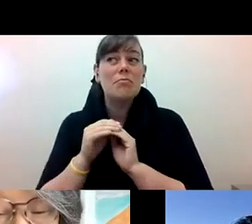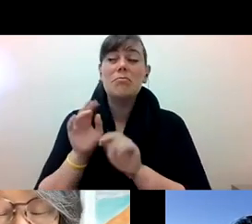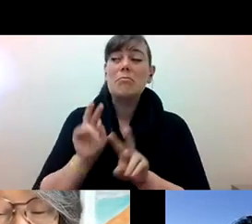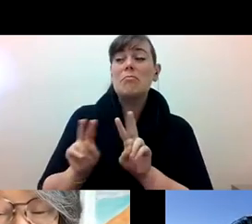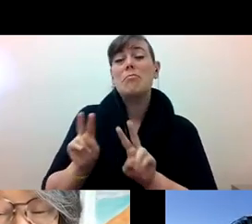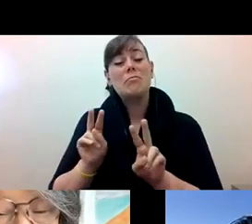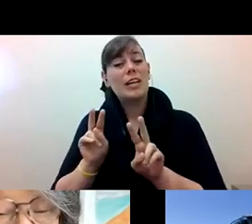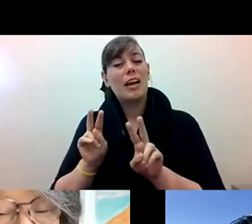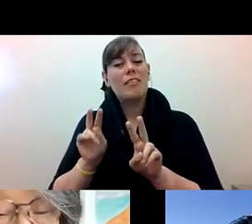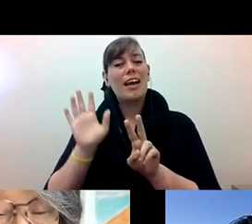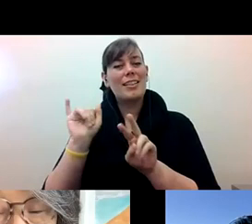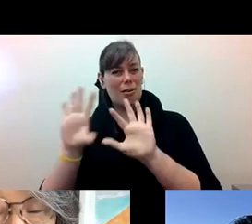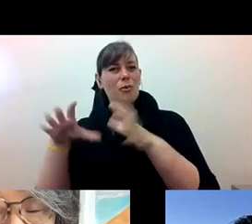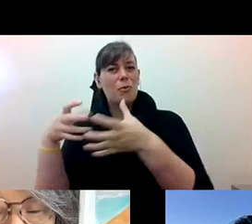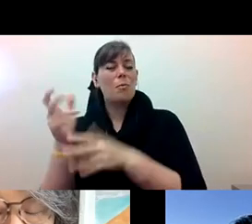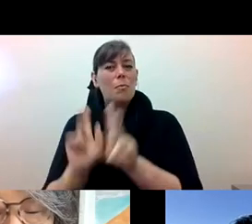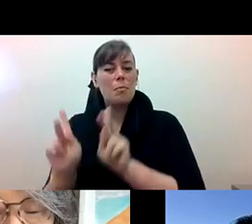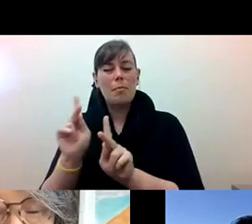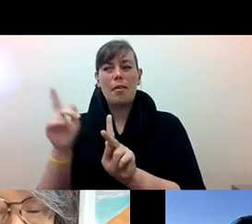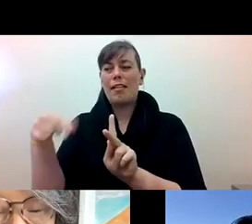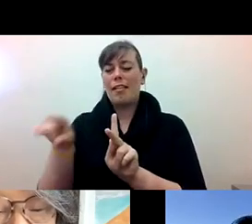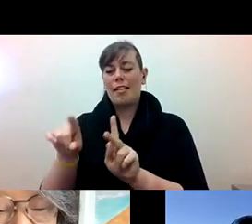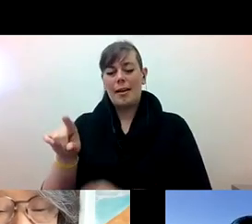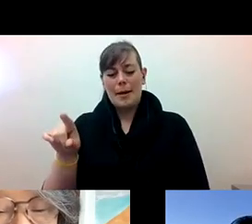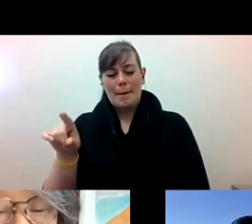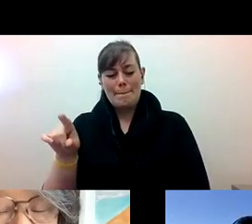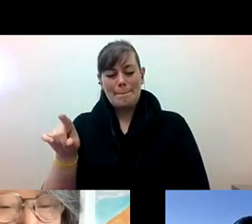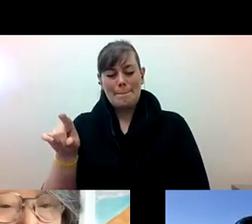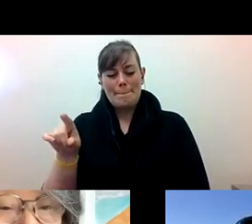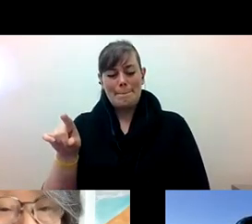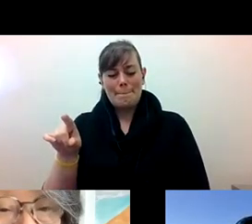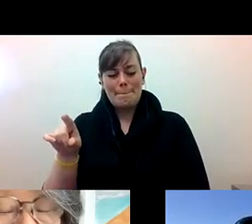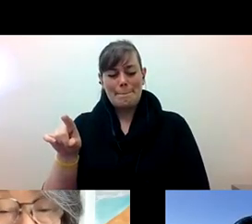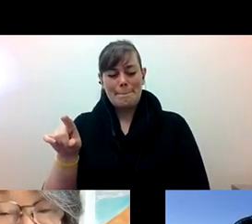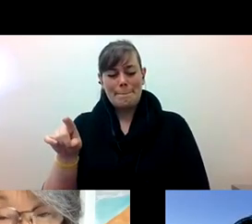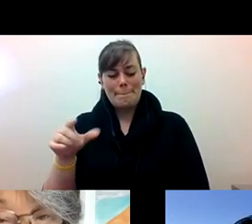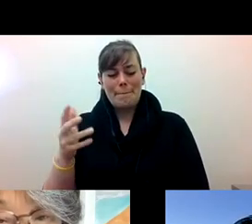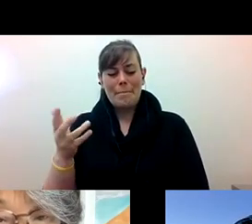pam tau lee: And they just happen to have pam tau lee: some students from UC Berkeley.